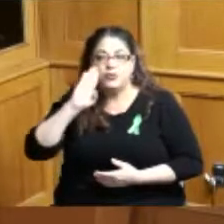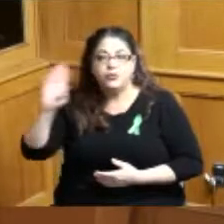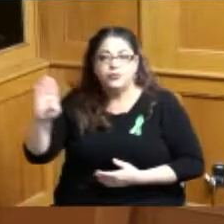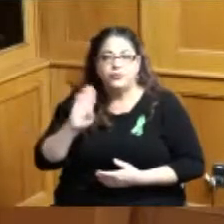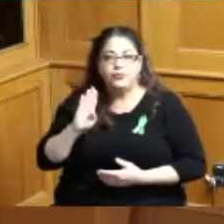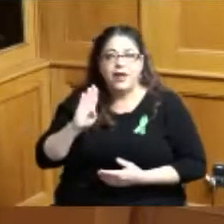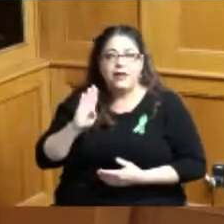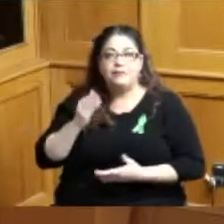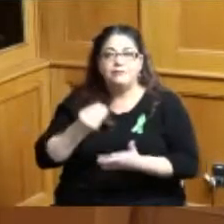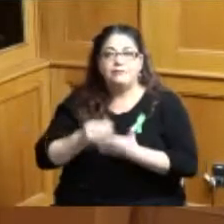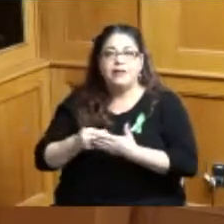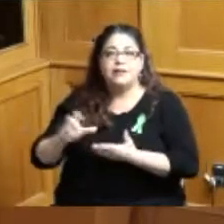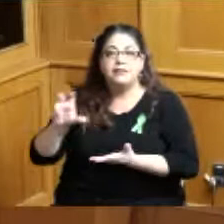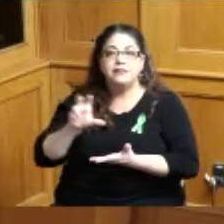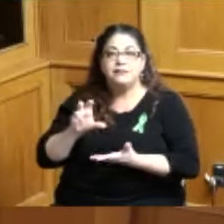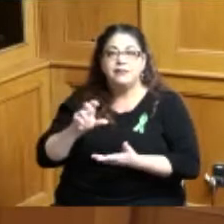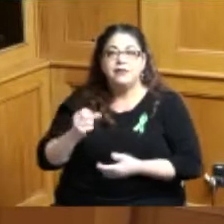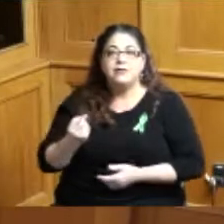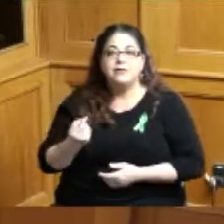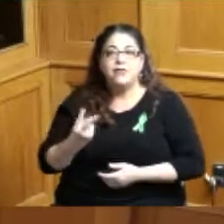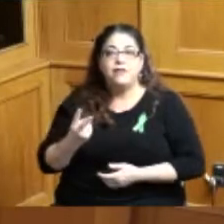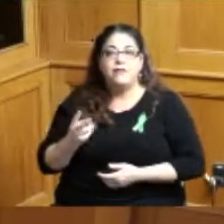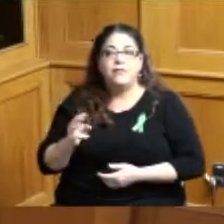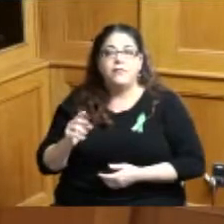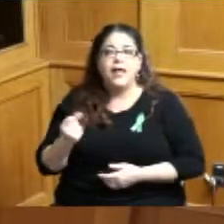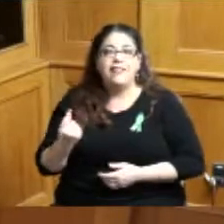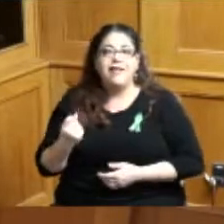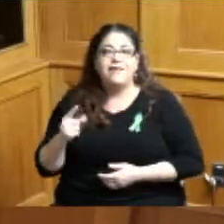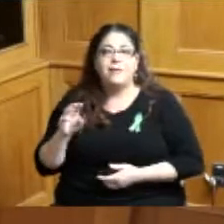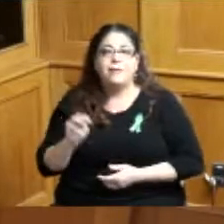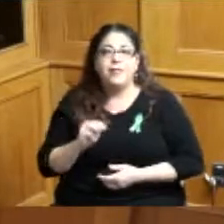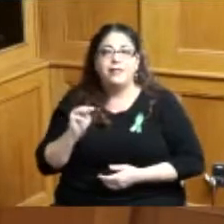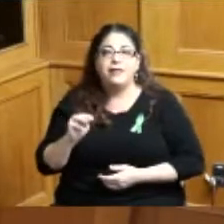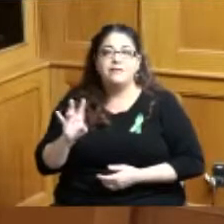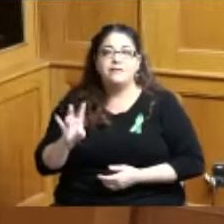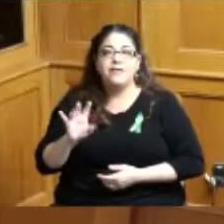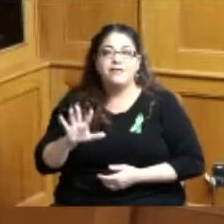allocation I have the exact but it's 12 million it's 11 million seven hundred six thousand and